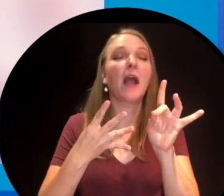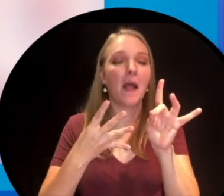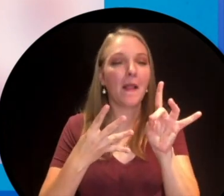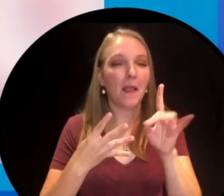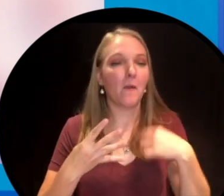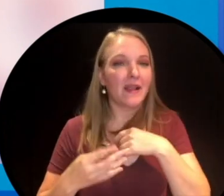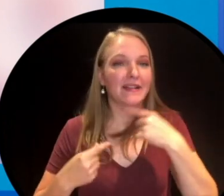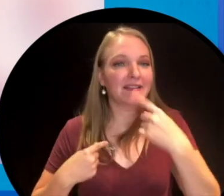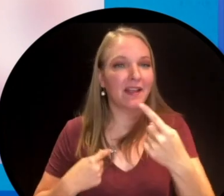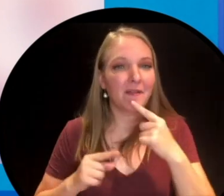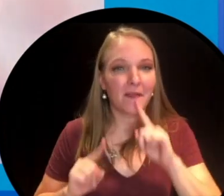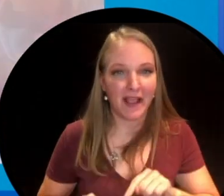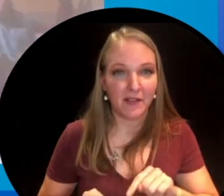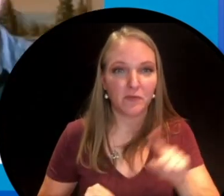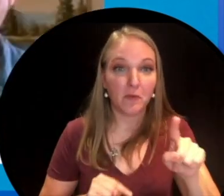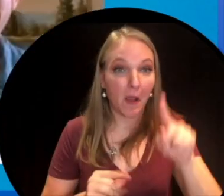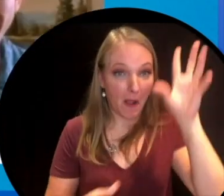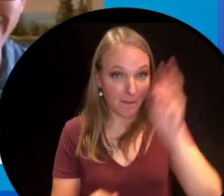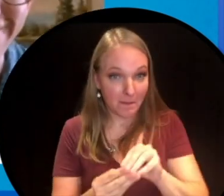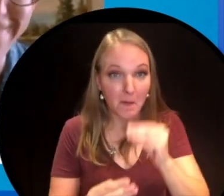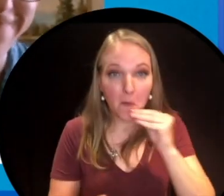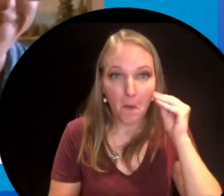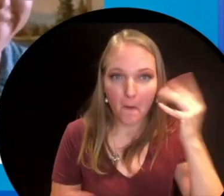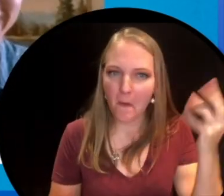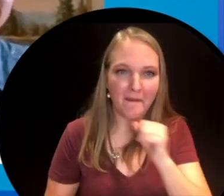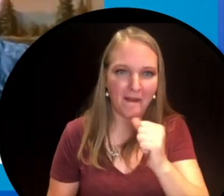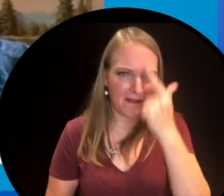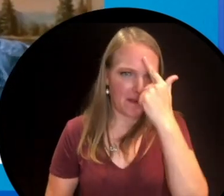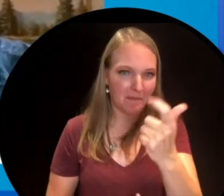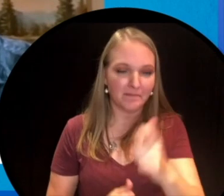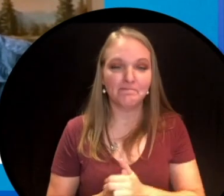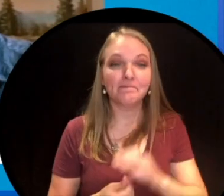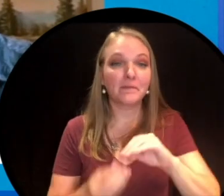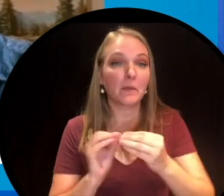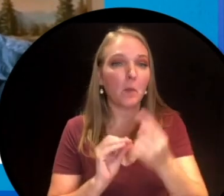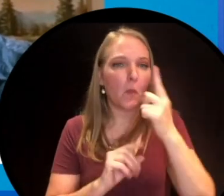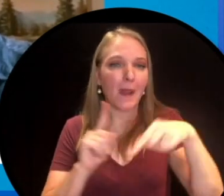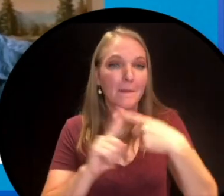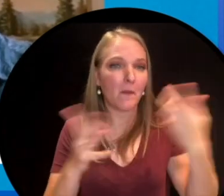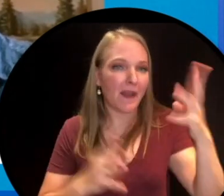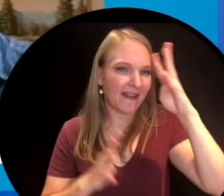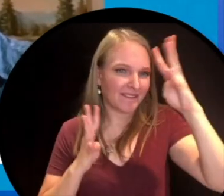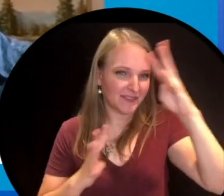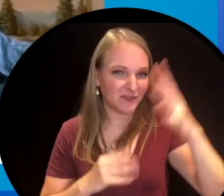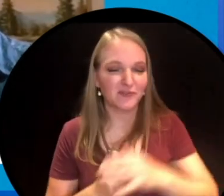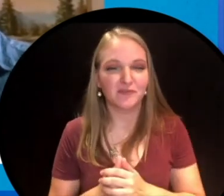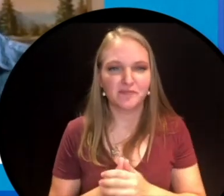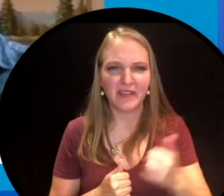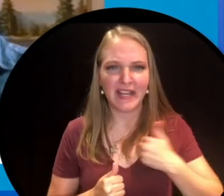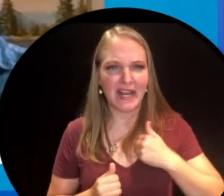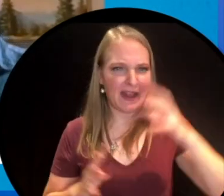Keep score at home or don't. Okay question number one is all about inventions. Well Canadians have